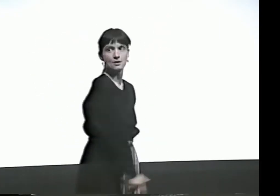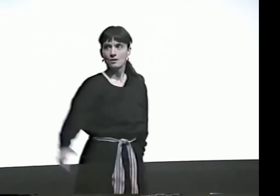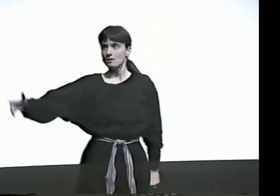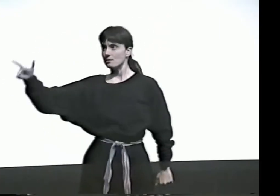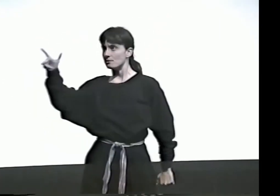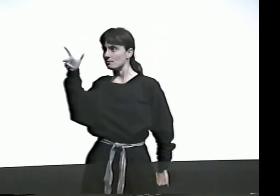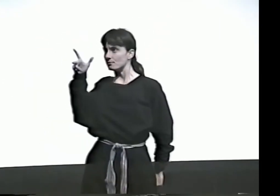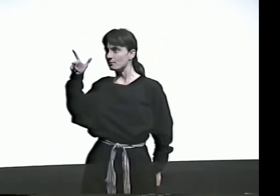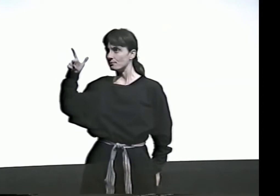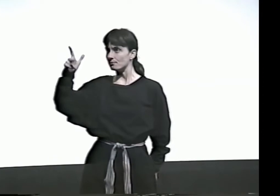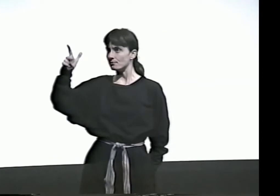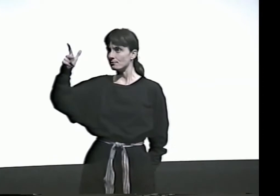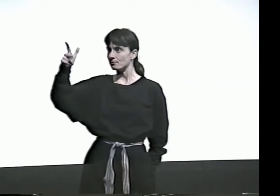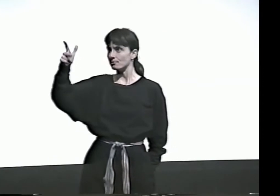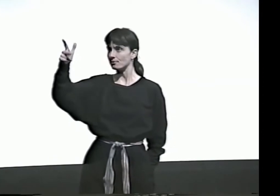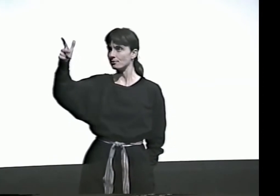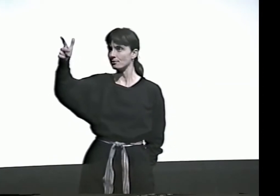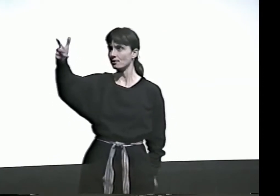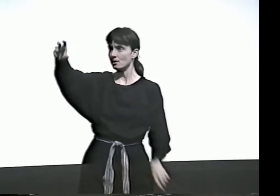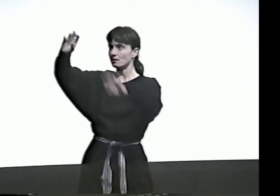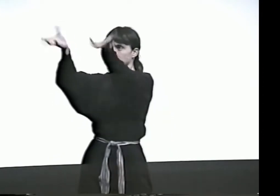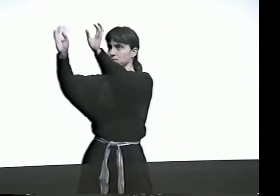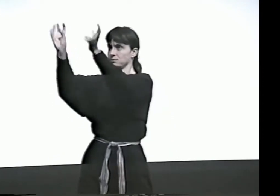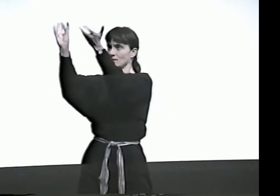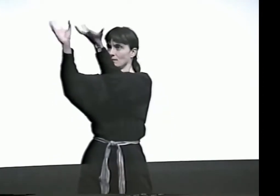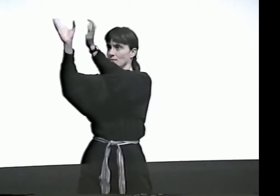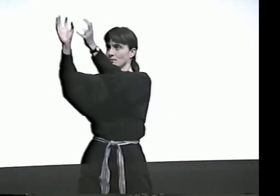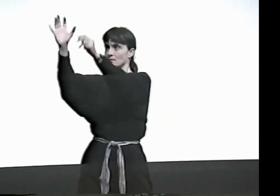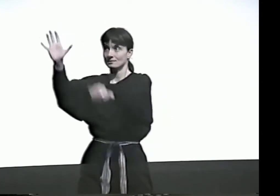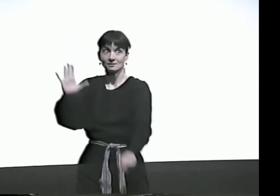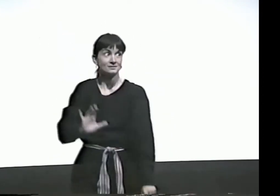[POLICE SIREN]